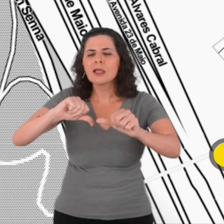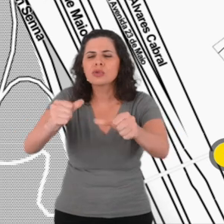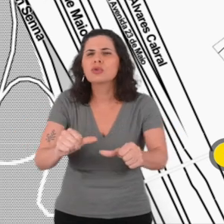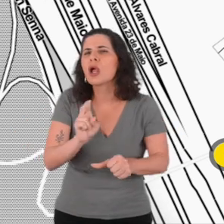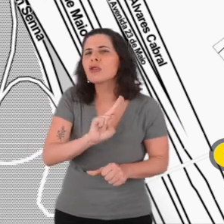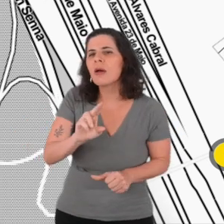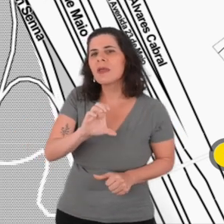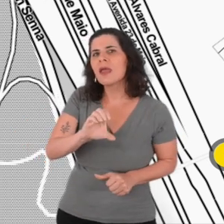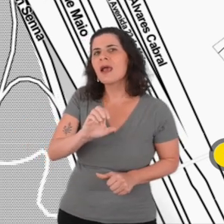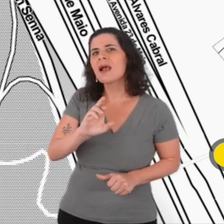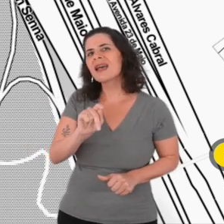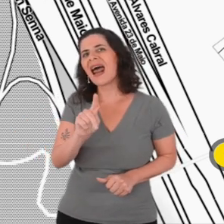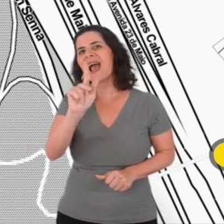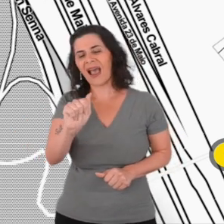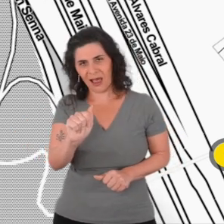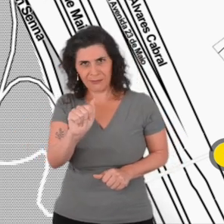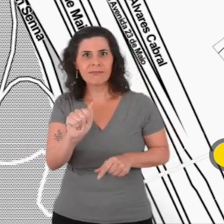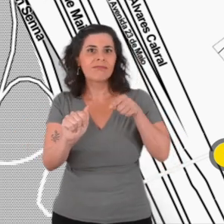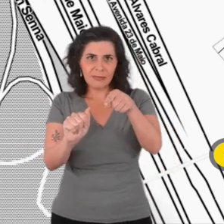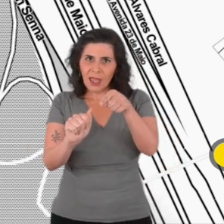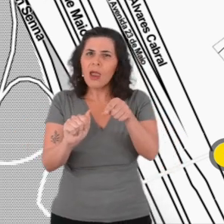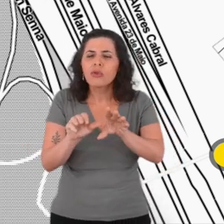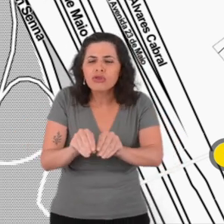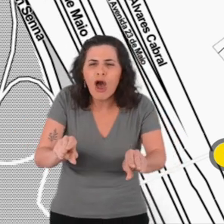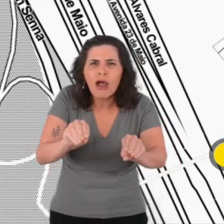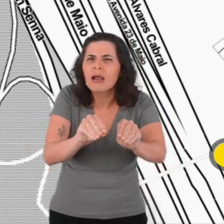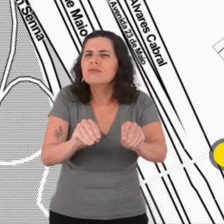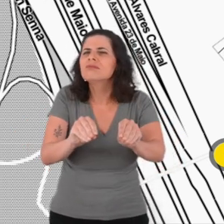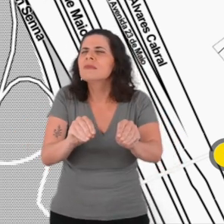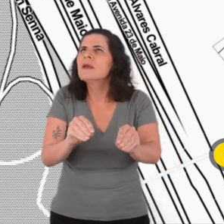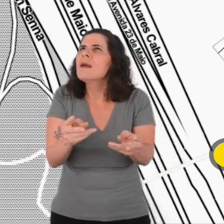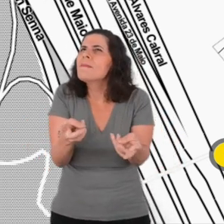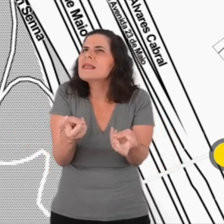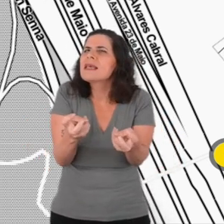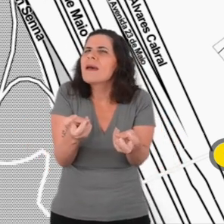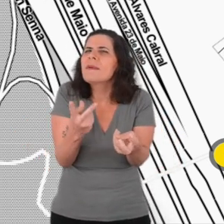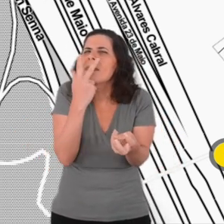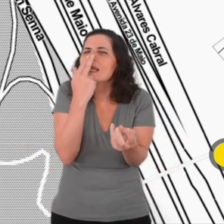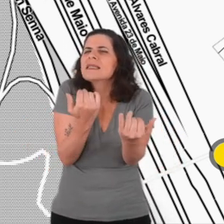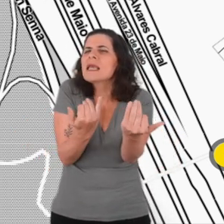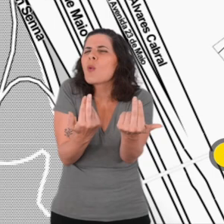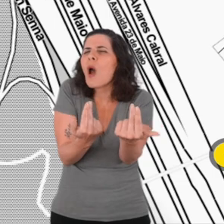My impression touching it, it's like a coral reef.